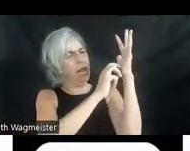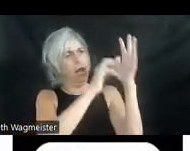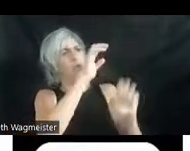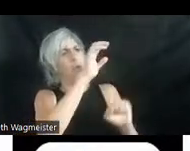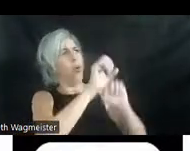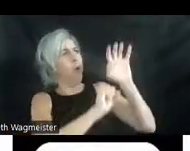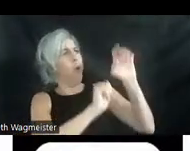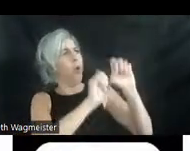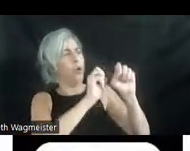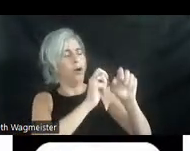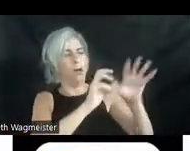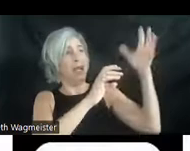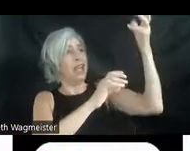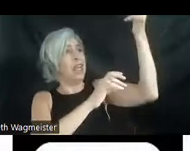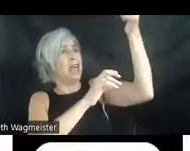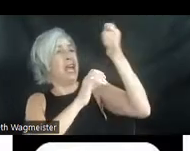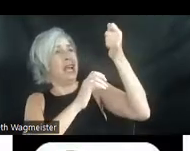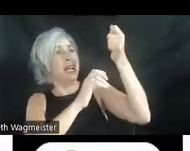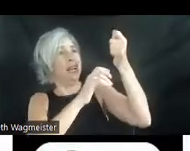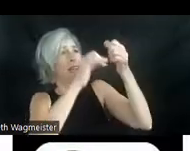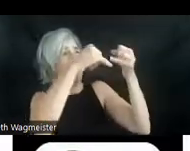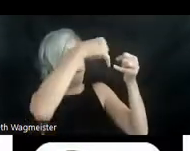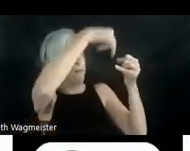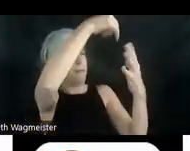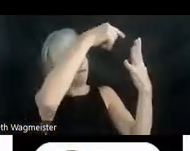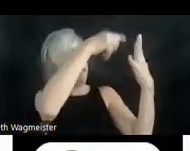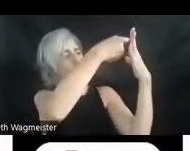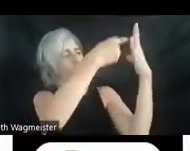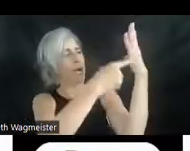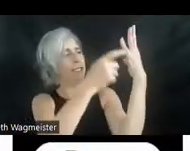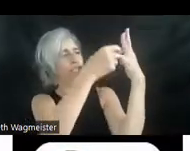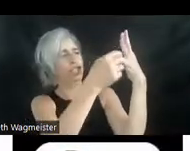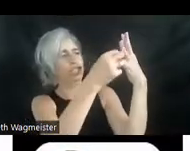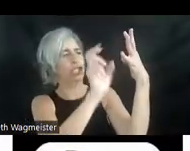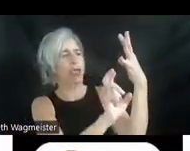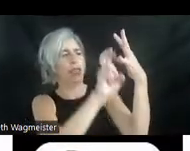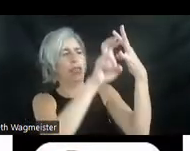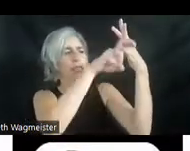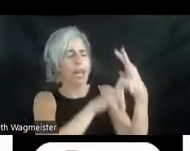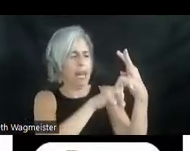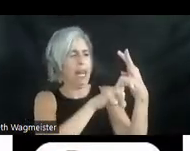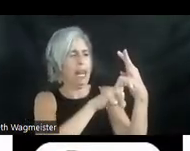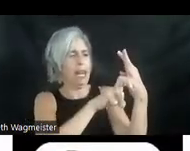He latches on to a tangle of thin upper branches. His legs flail for a foothold. Mohammed stretches